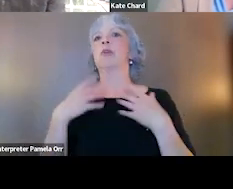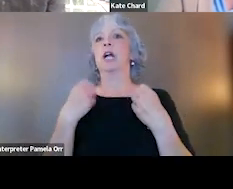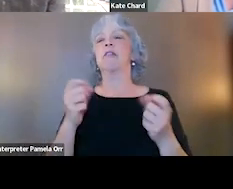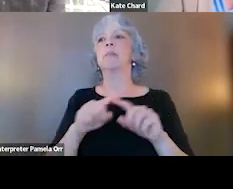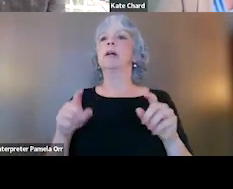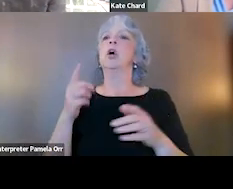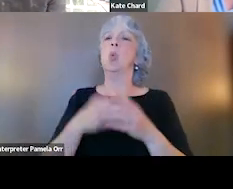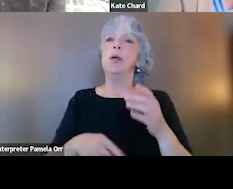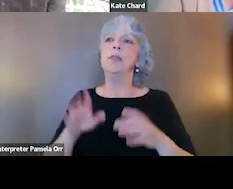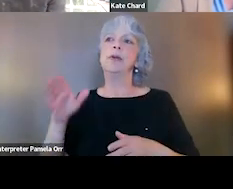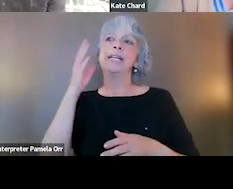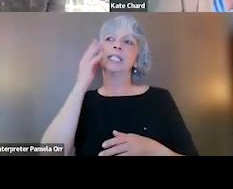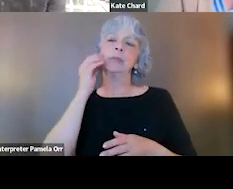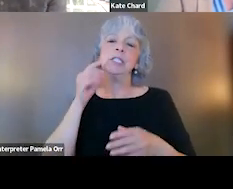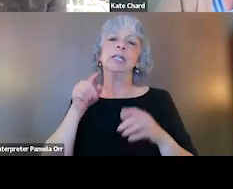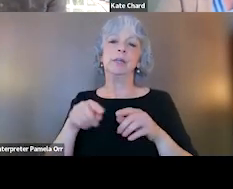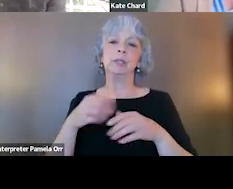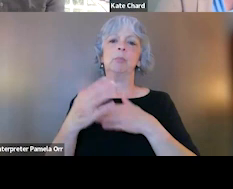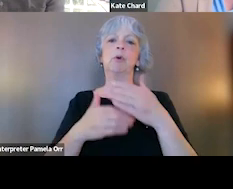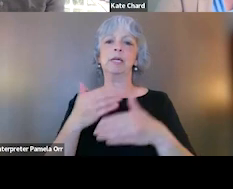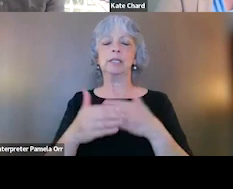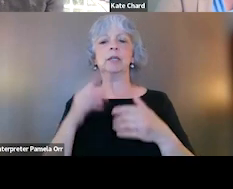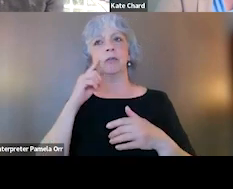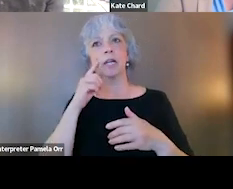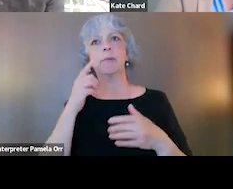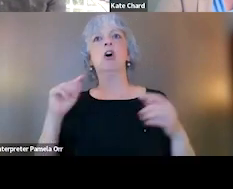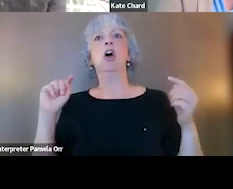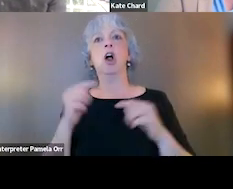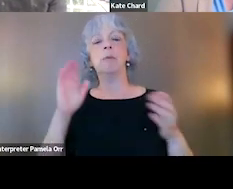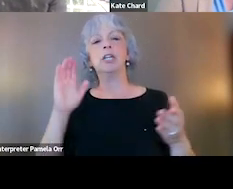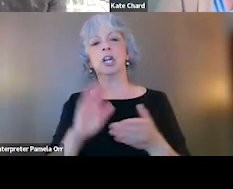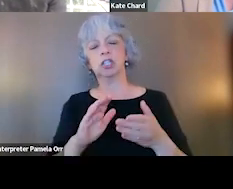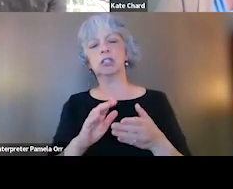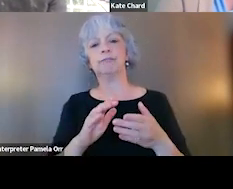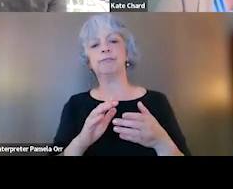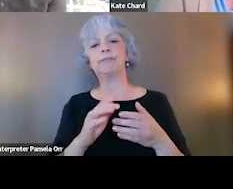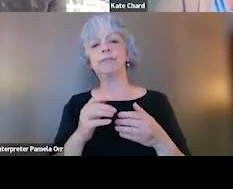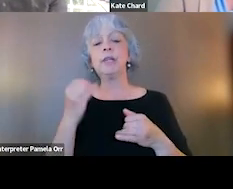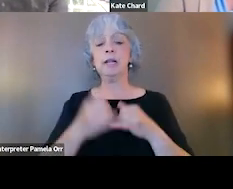as they go through the court process. So think about harm reduction as I go through the next few slides. And then the last thing you said about being a burden